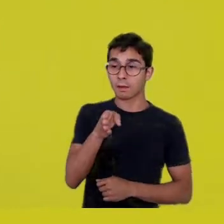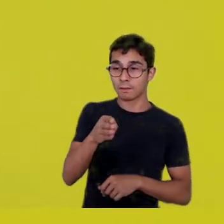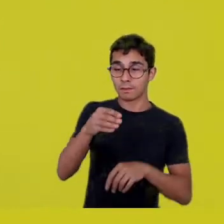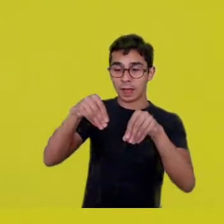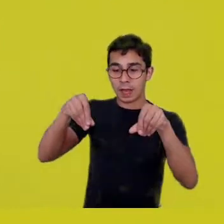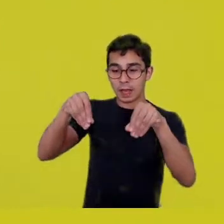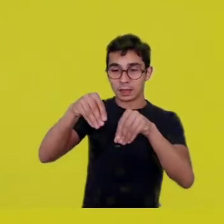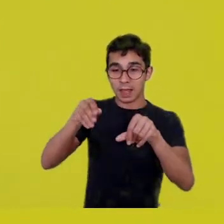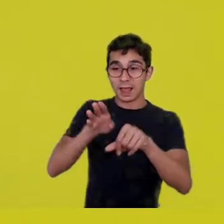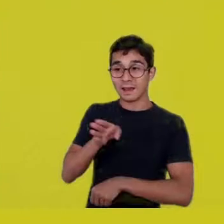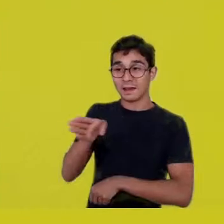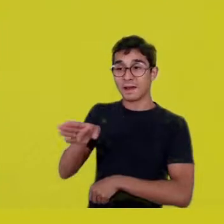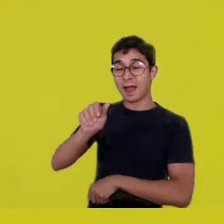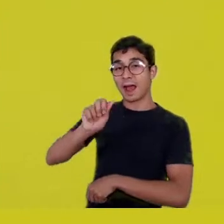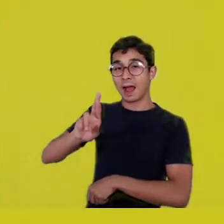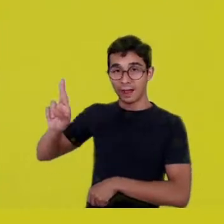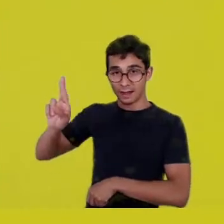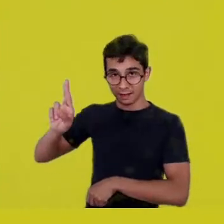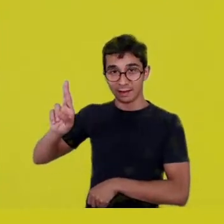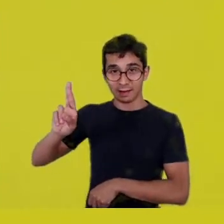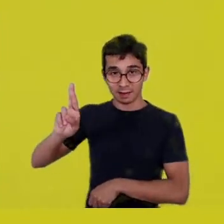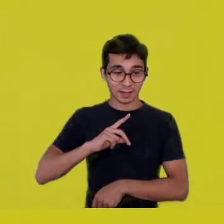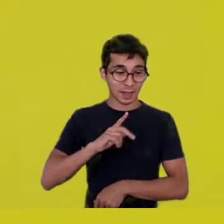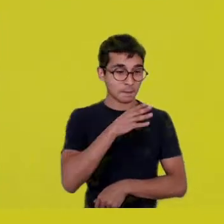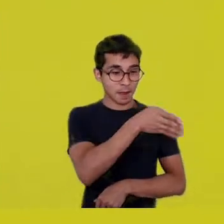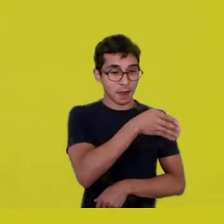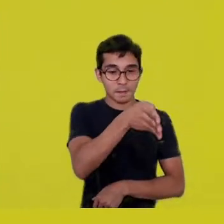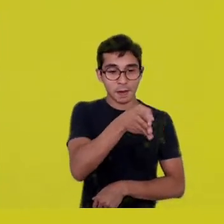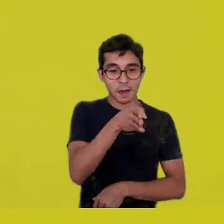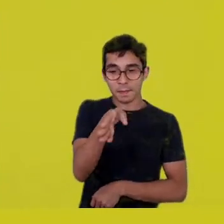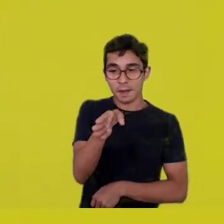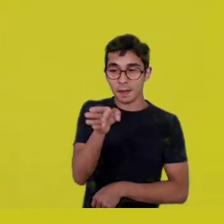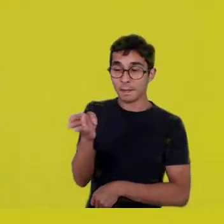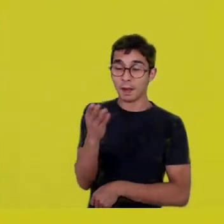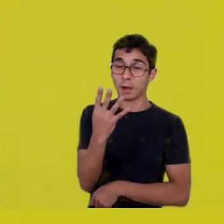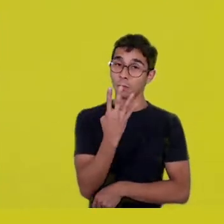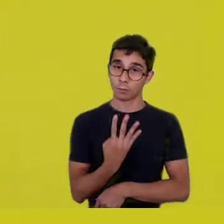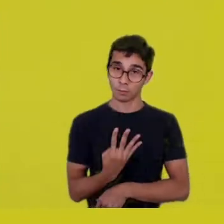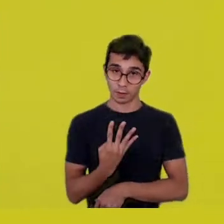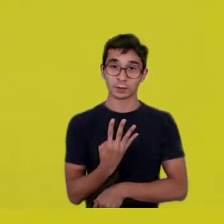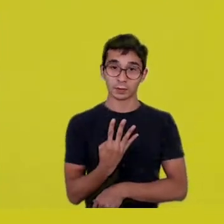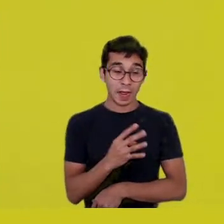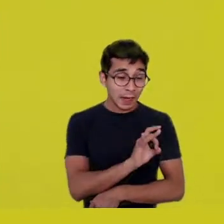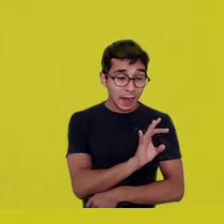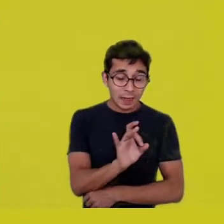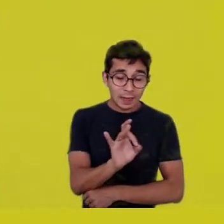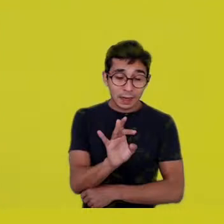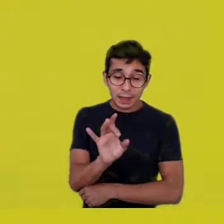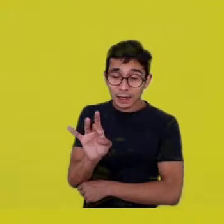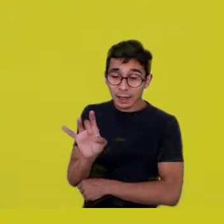Those four directions, each one of them already had its guardians.